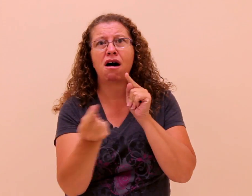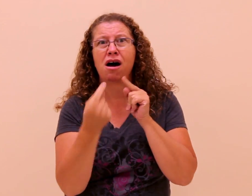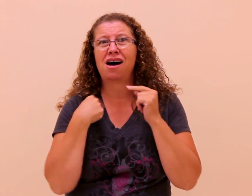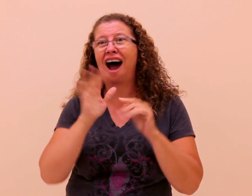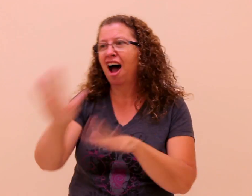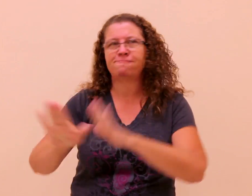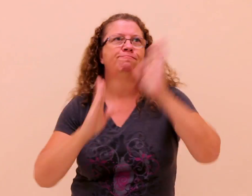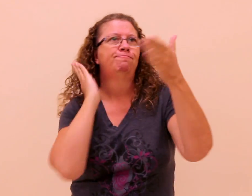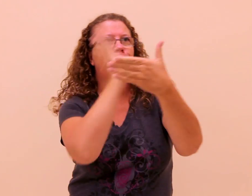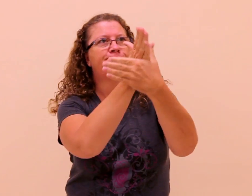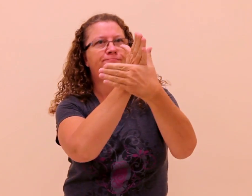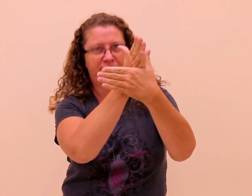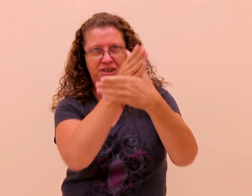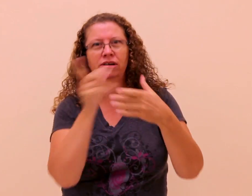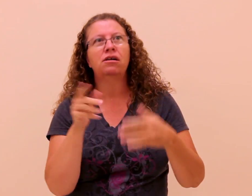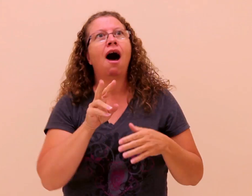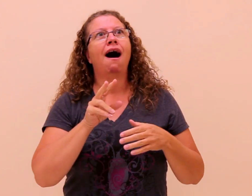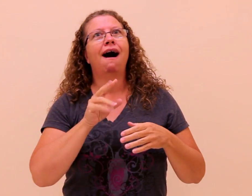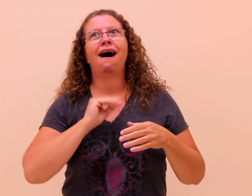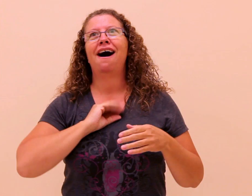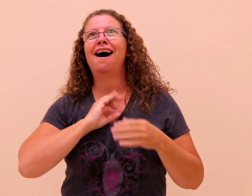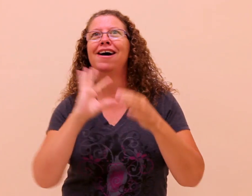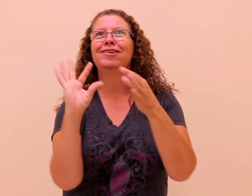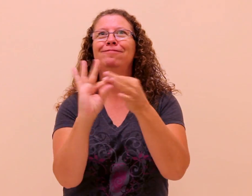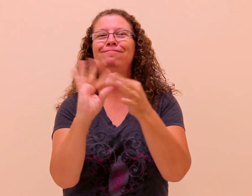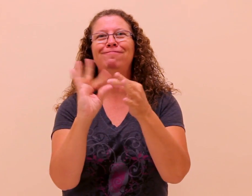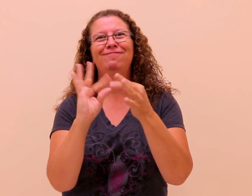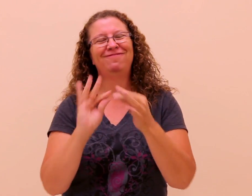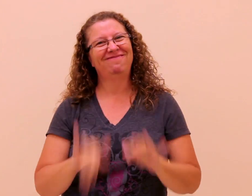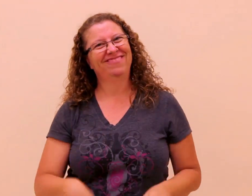disagreed with a comment. I interrupted the meeting immediately. He was surprised then he became confident with his statements.